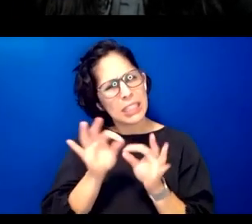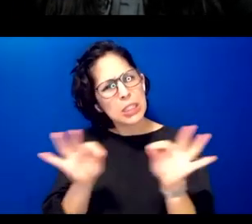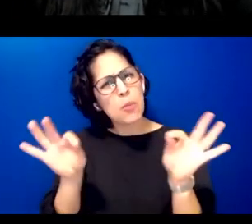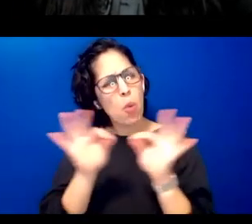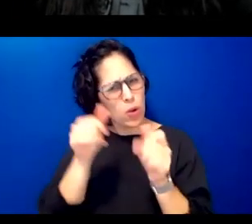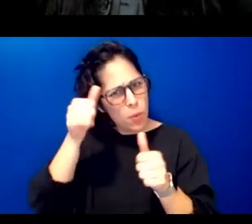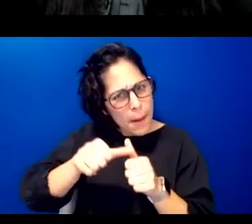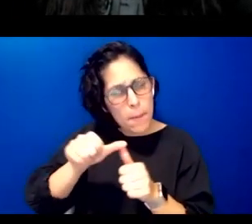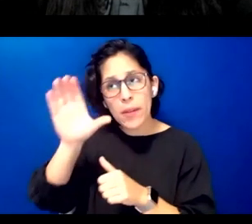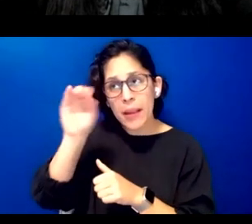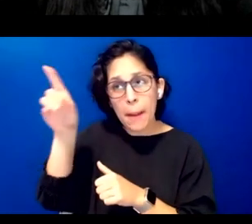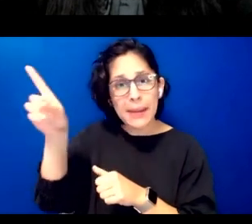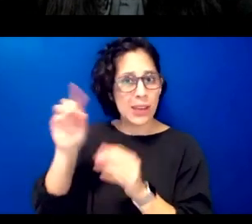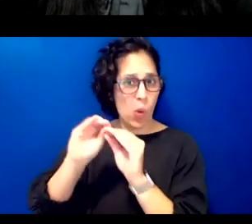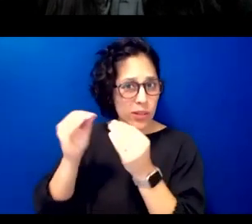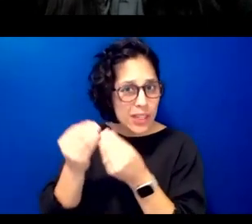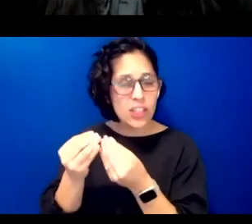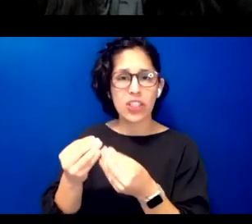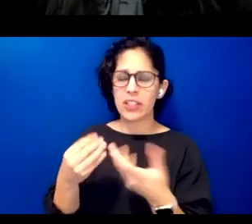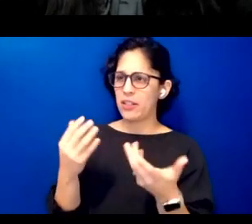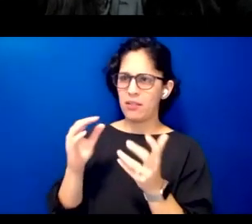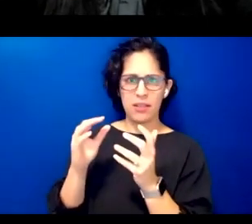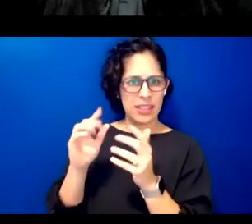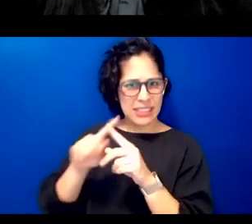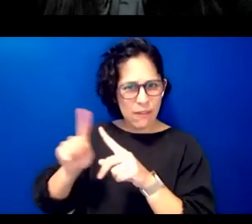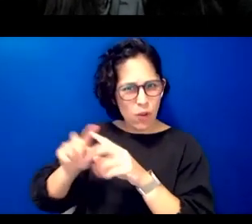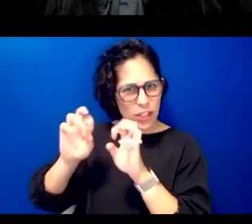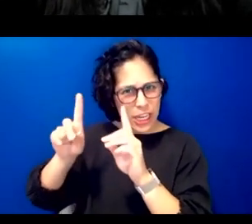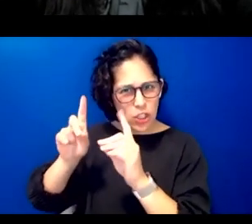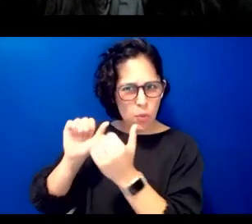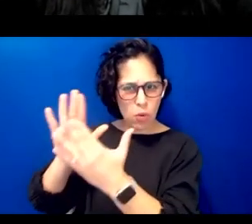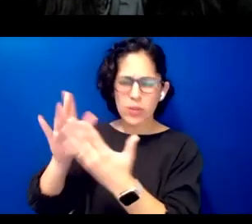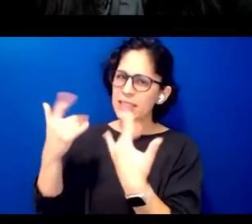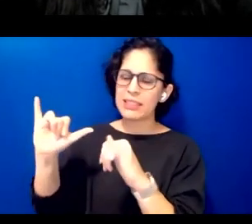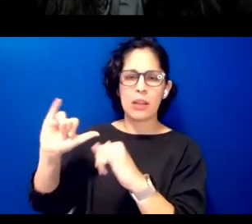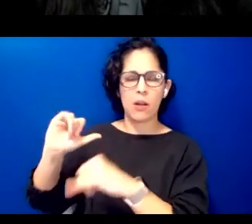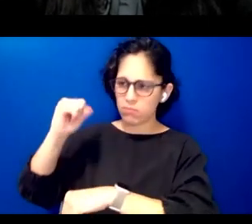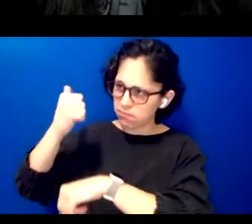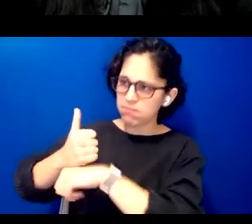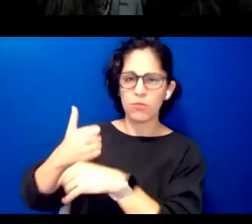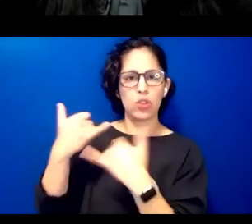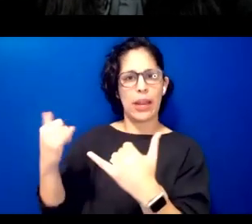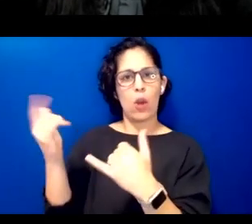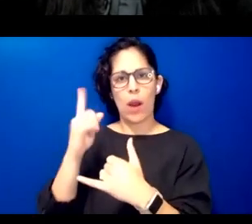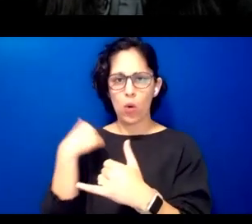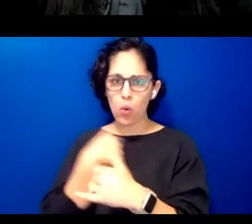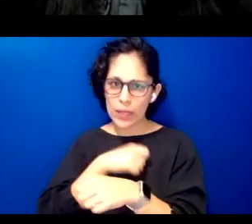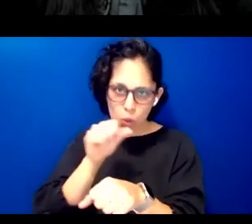and schools of thought exist exist today in places that we work go to school and or are